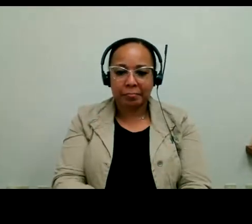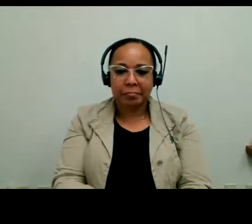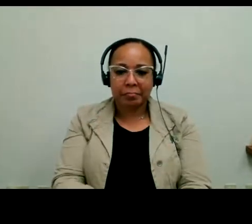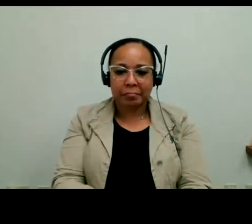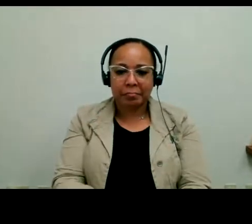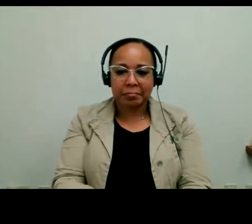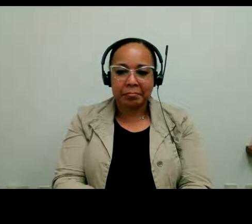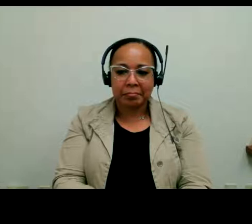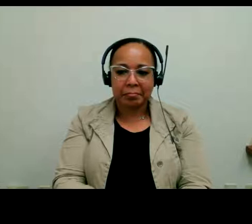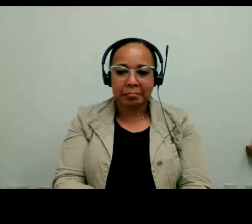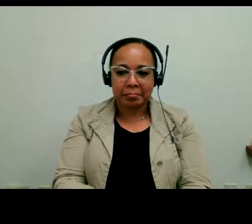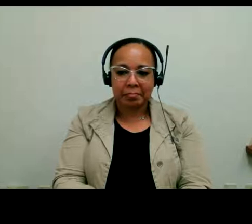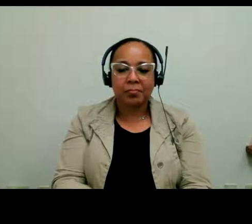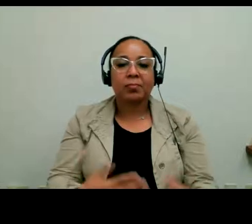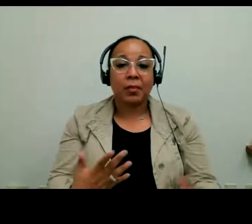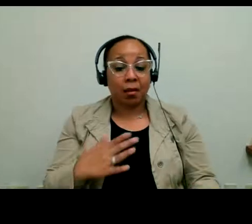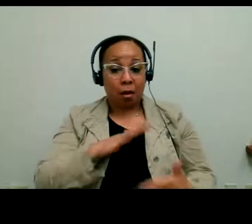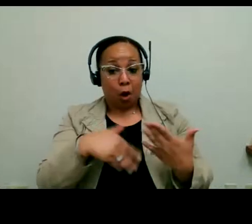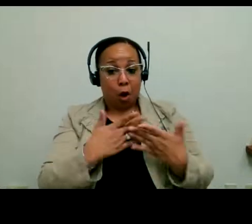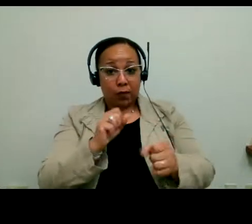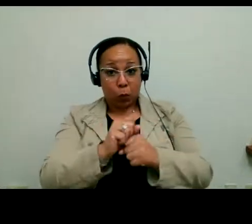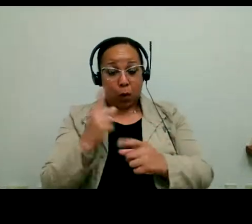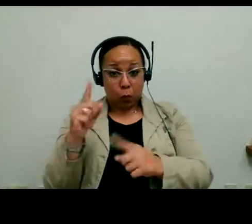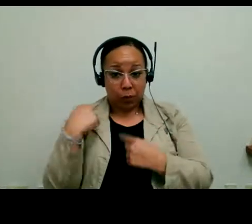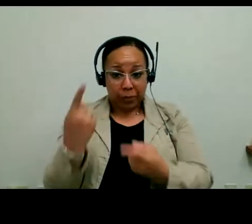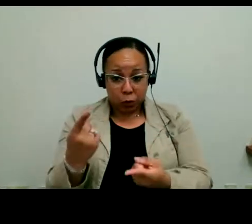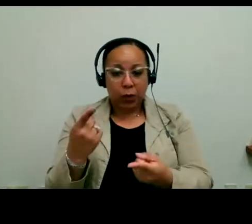that we've been doing has been very recent and all of the policy changes